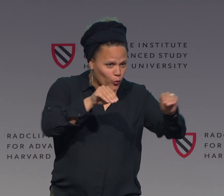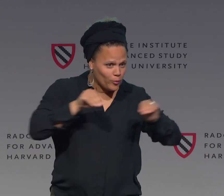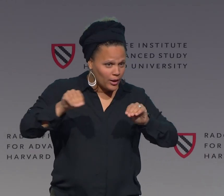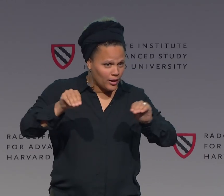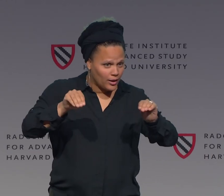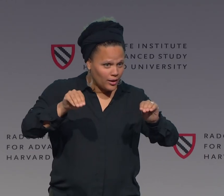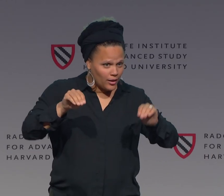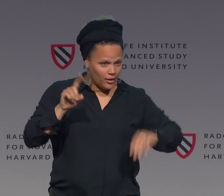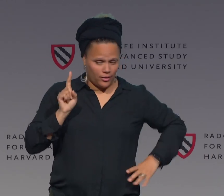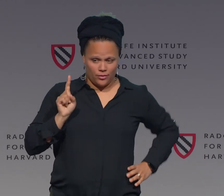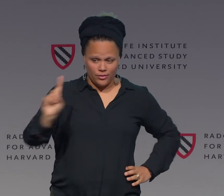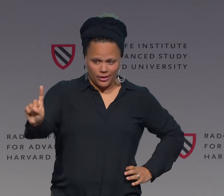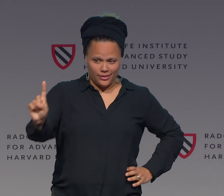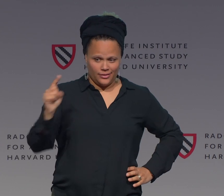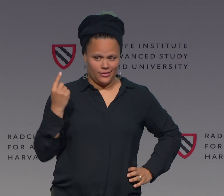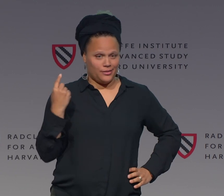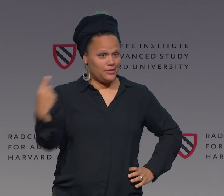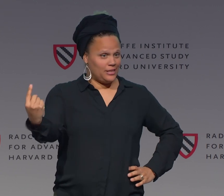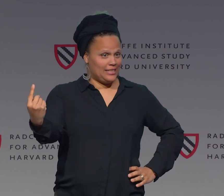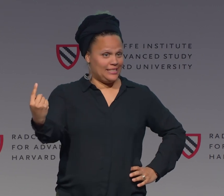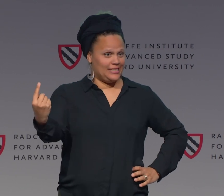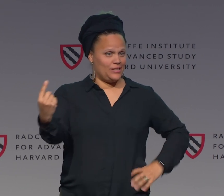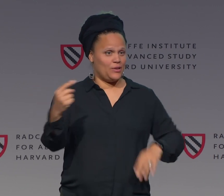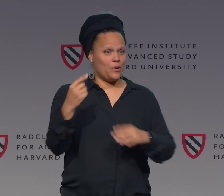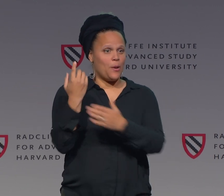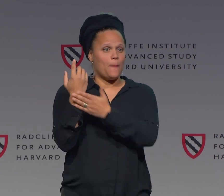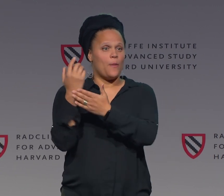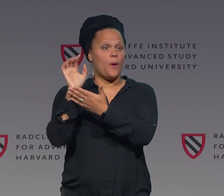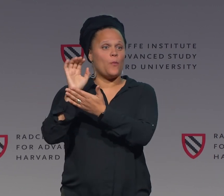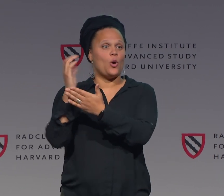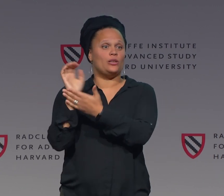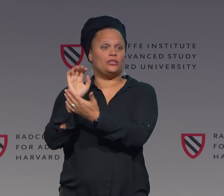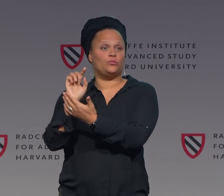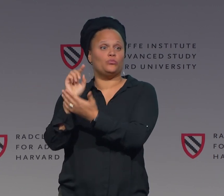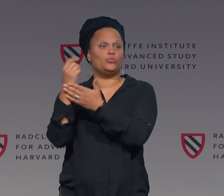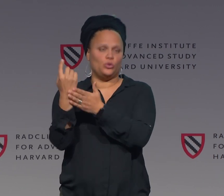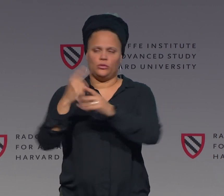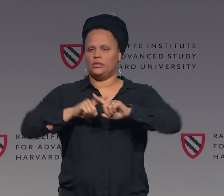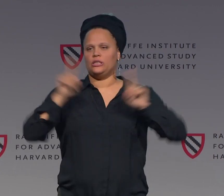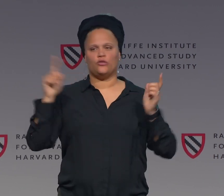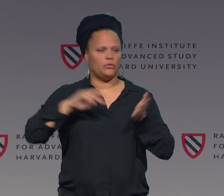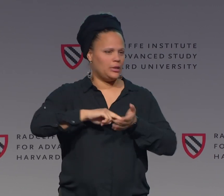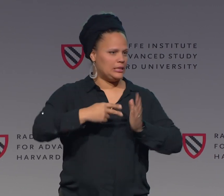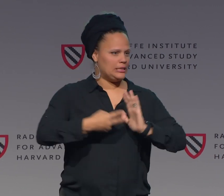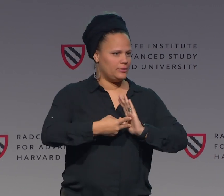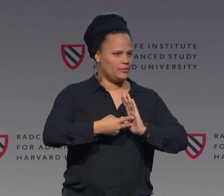It's the same movement, but the palm orientation now